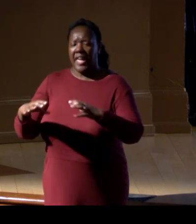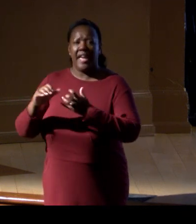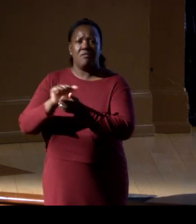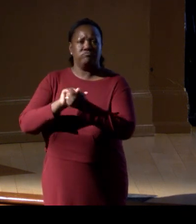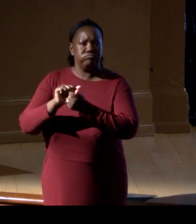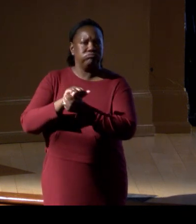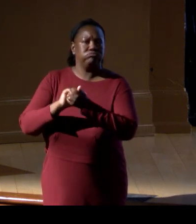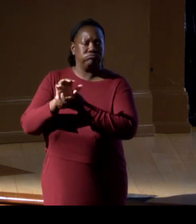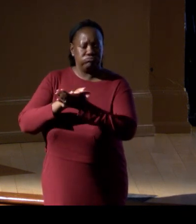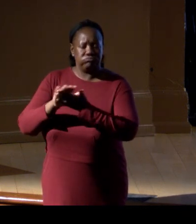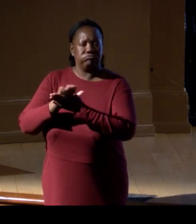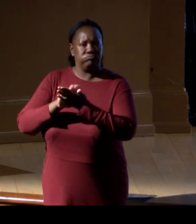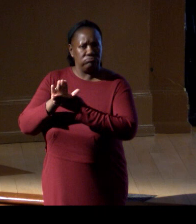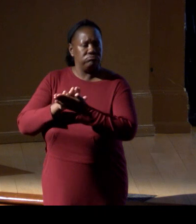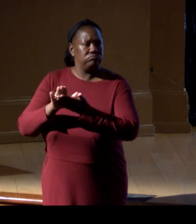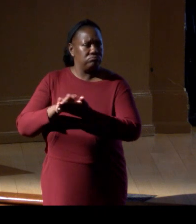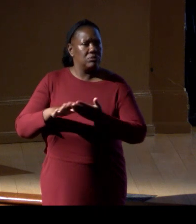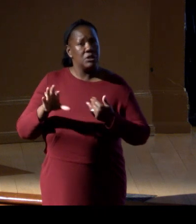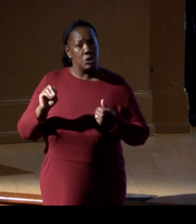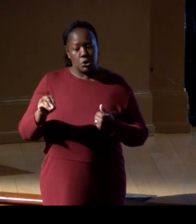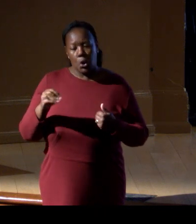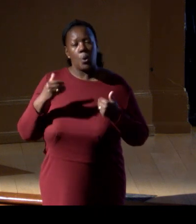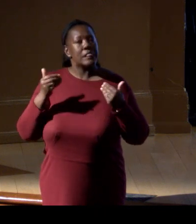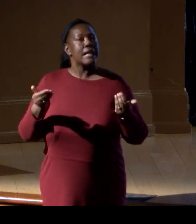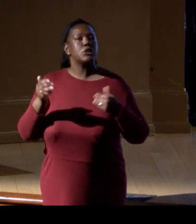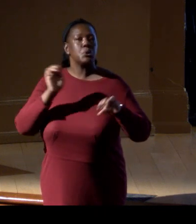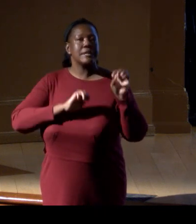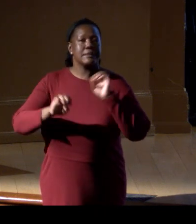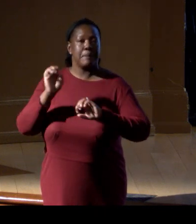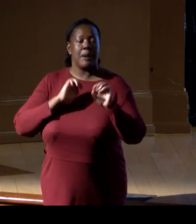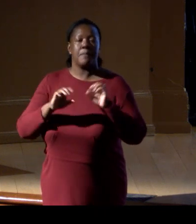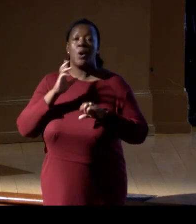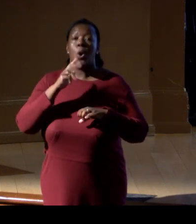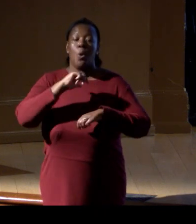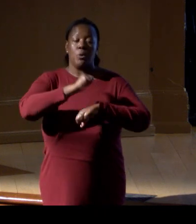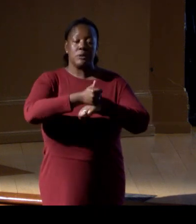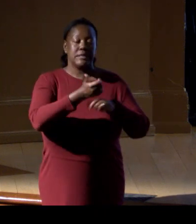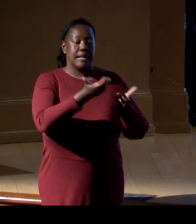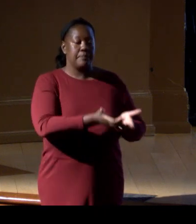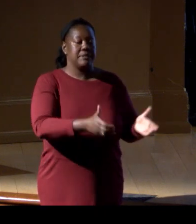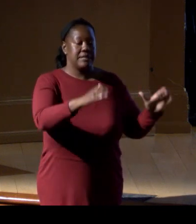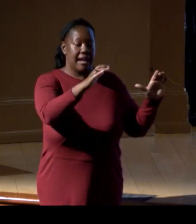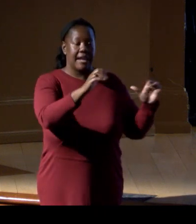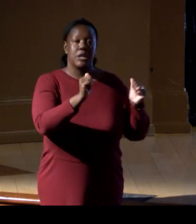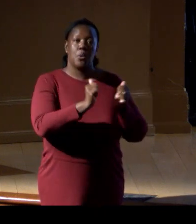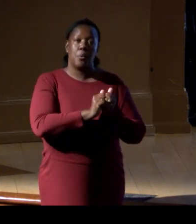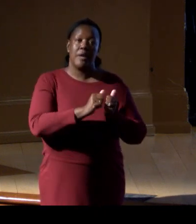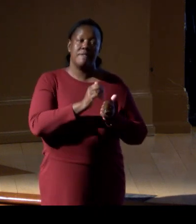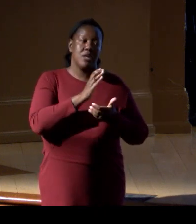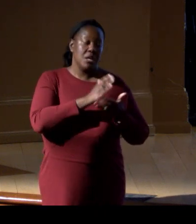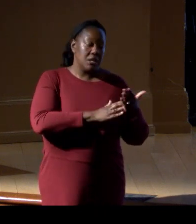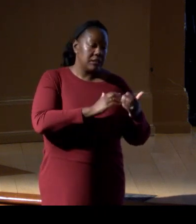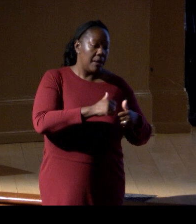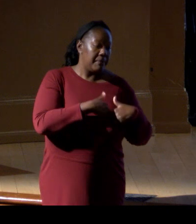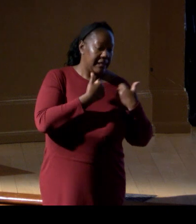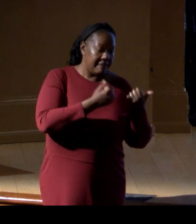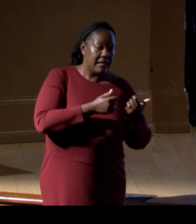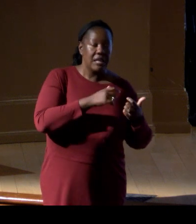and Forest has this idea, "Let's do an experiment. "Let's have some tanks with dead shells, "some tanks with living shells, "and some tanks with just water from the lagoon."